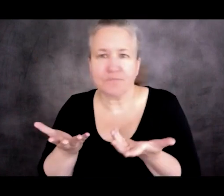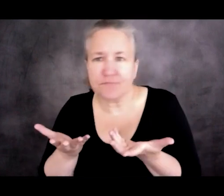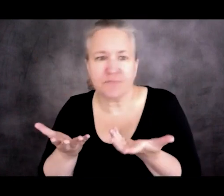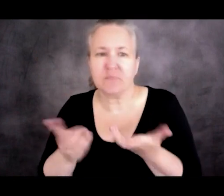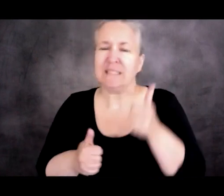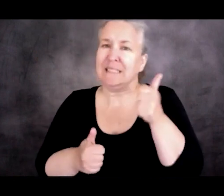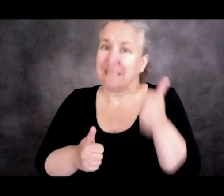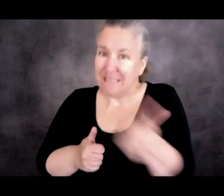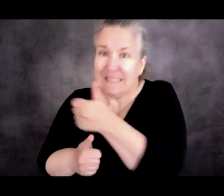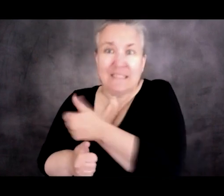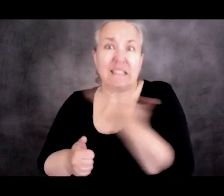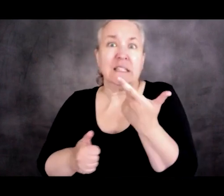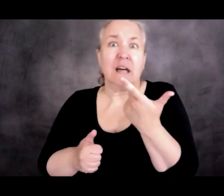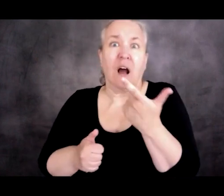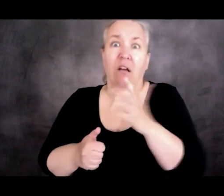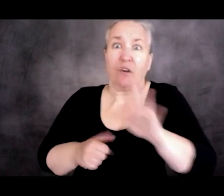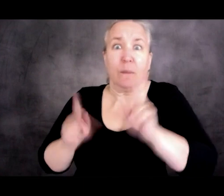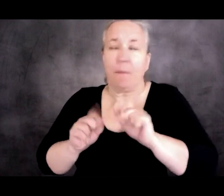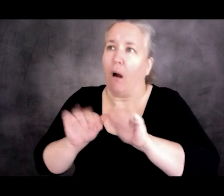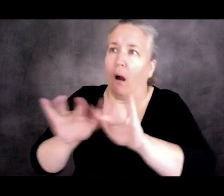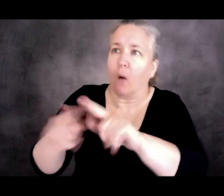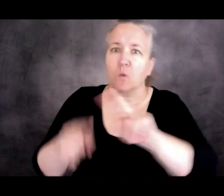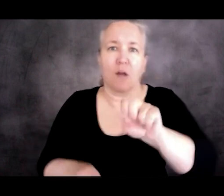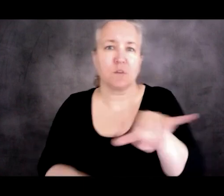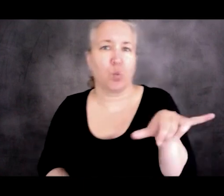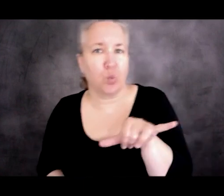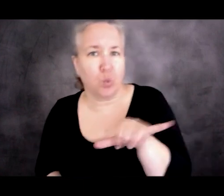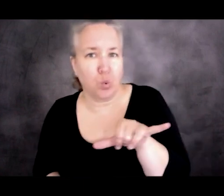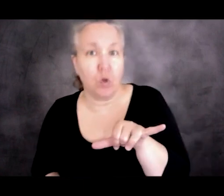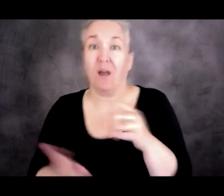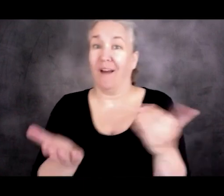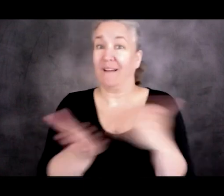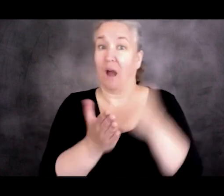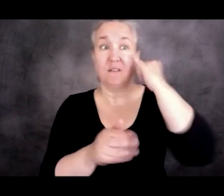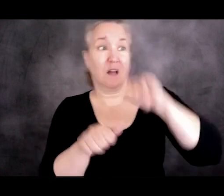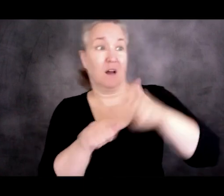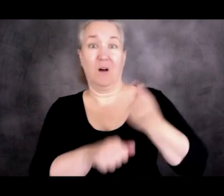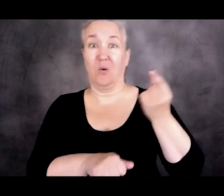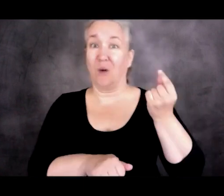to the United States. But the idea, again, was to externalize the border,